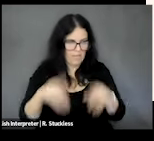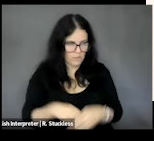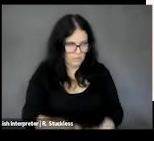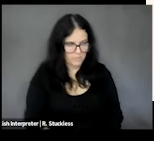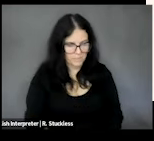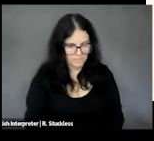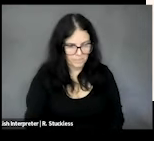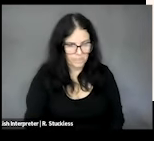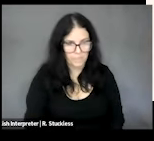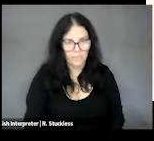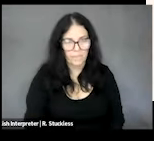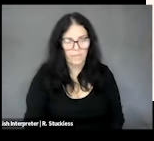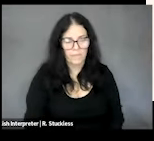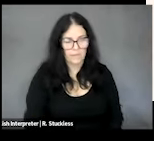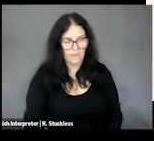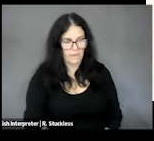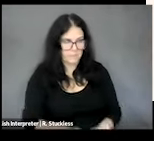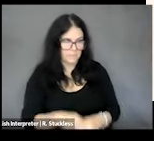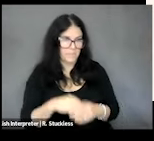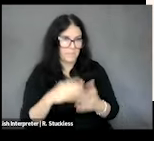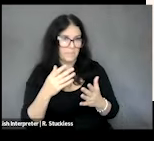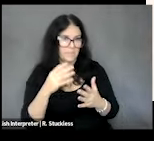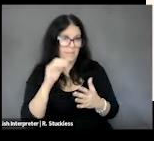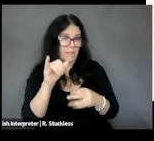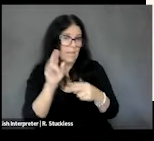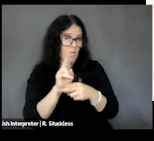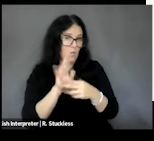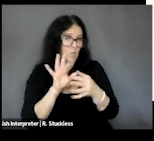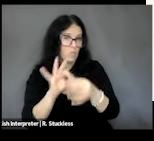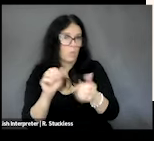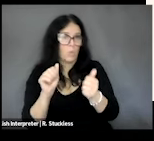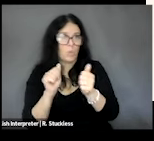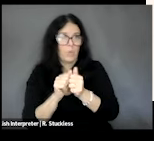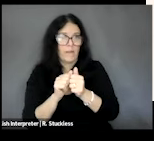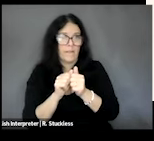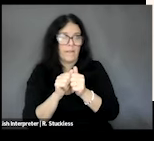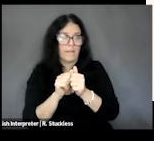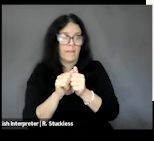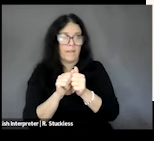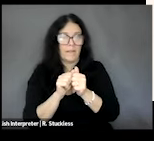okay. And then utilization that refers to the ability of the human body to ingest and metabolize